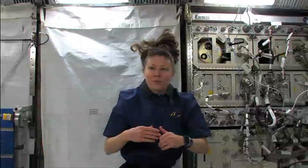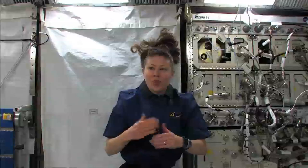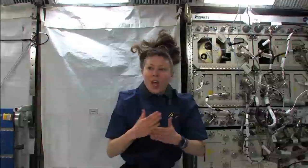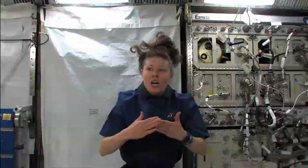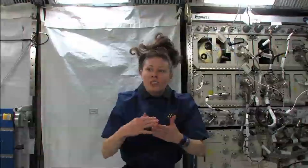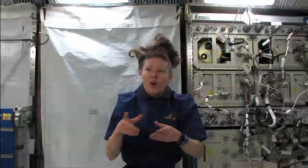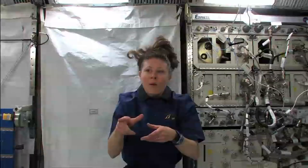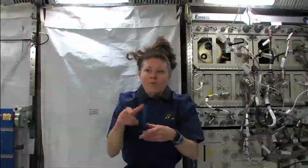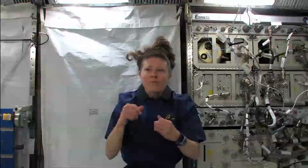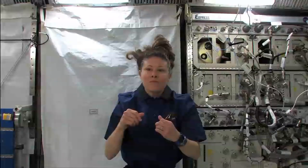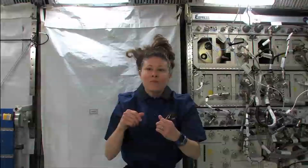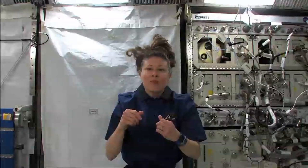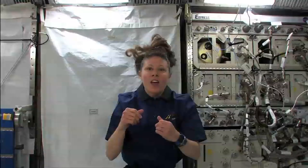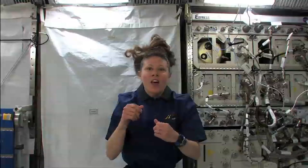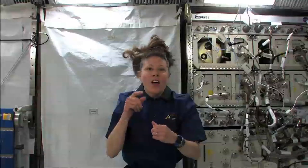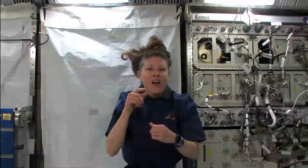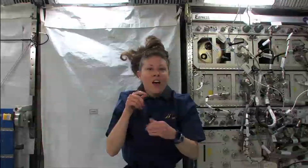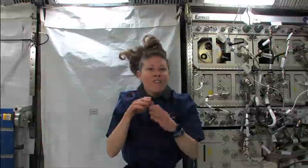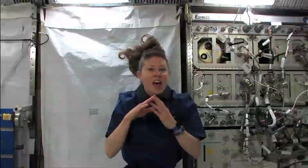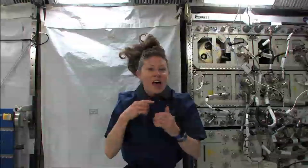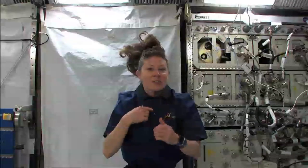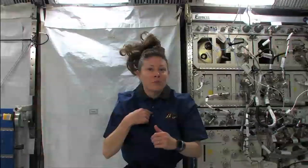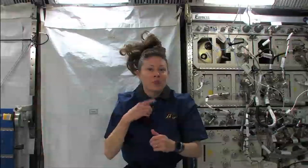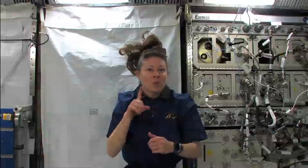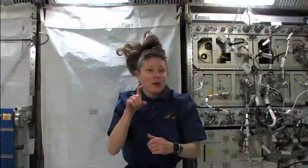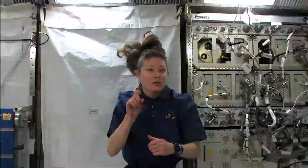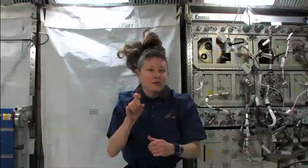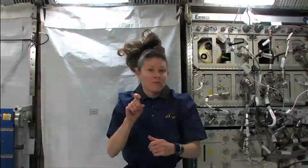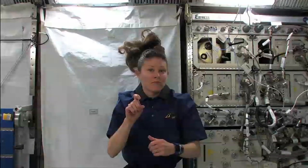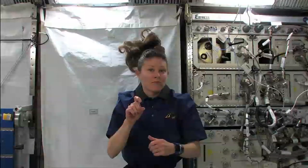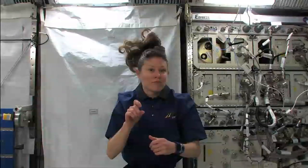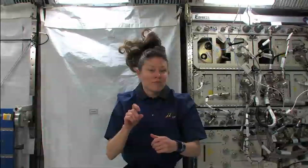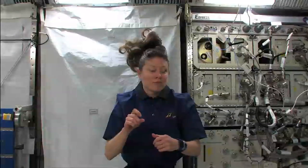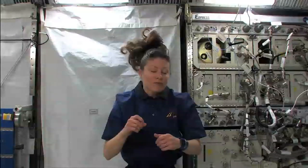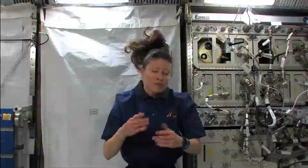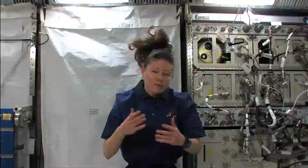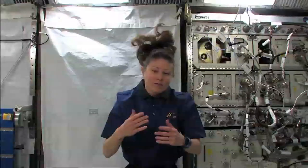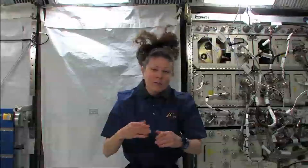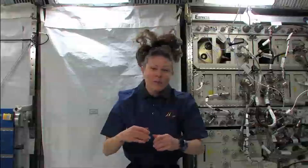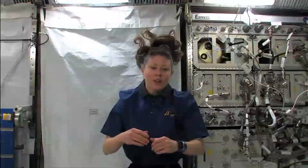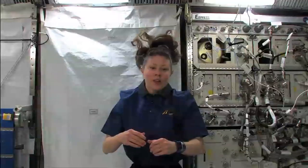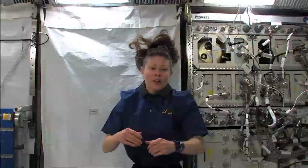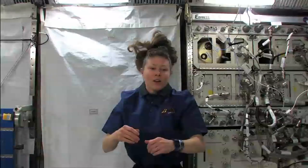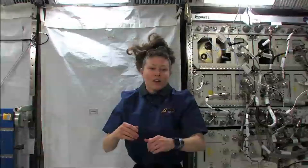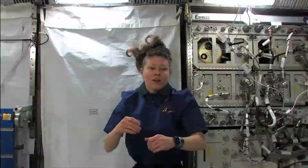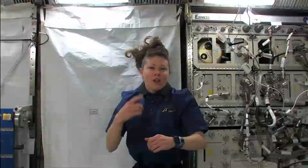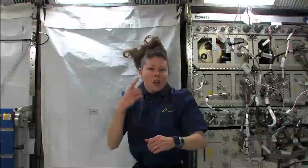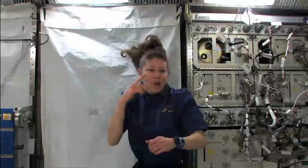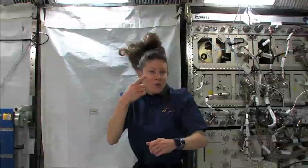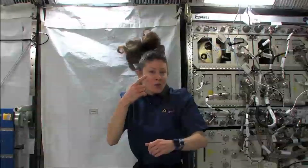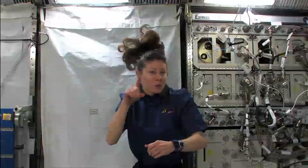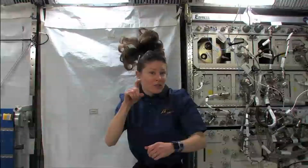Now some quick questions people asked me